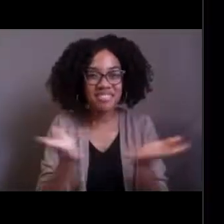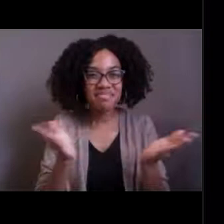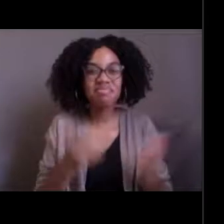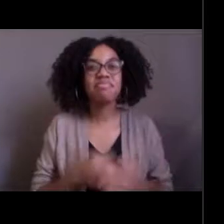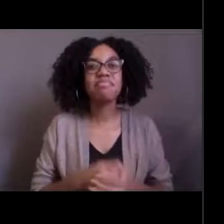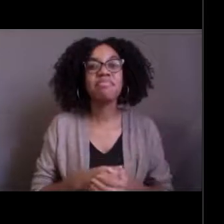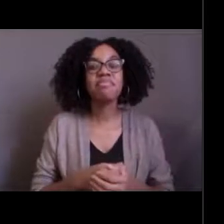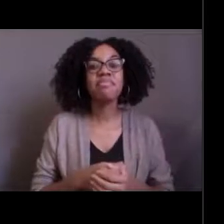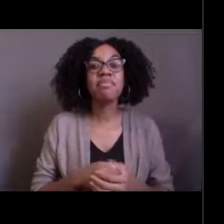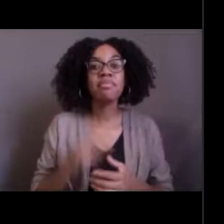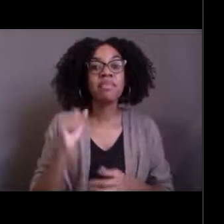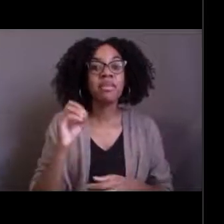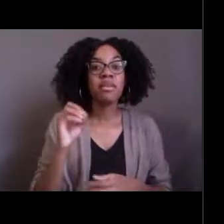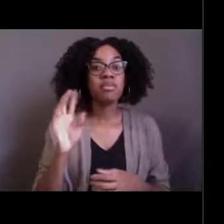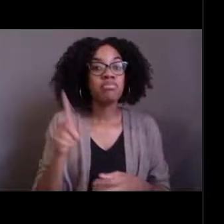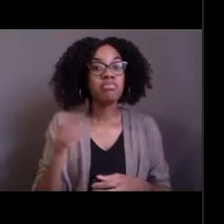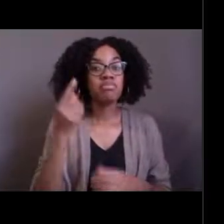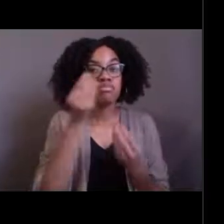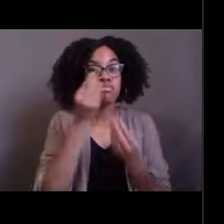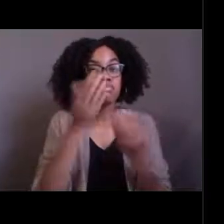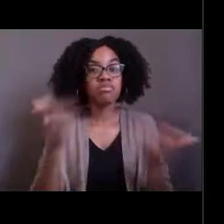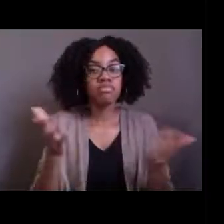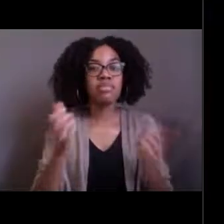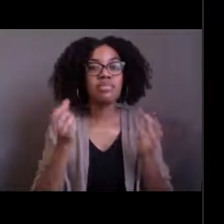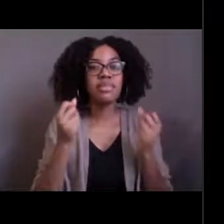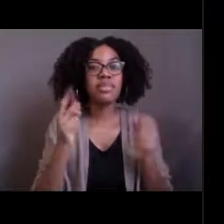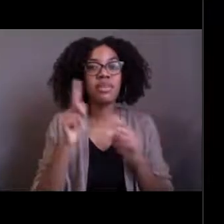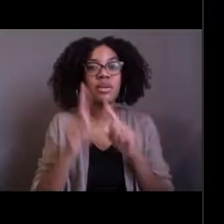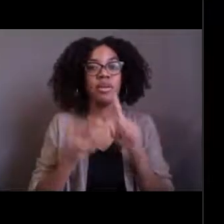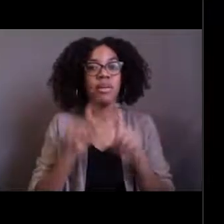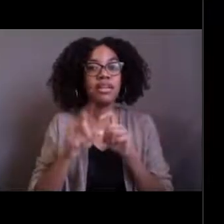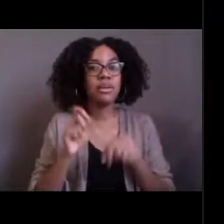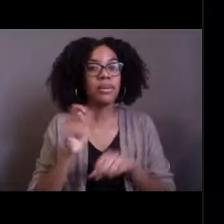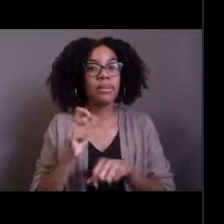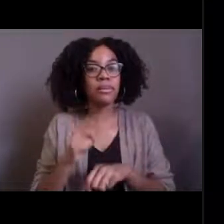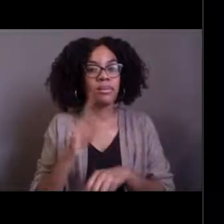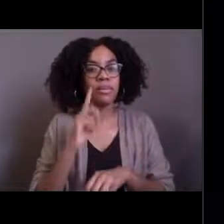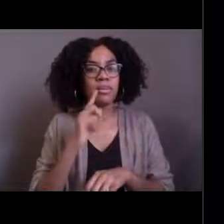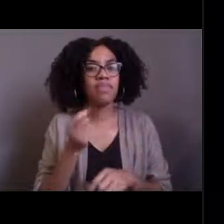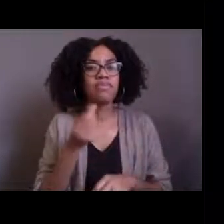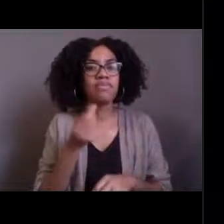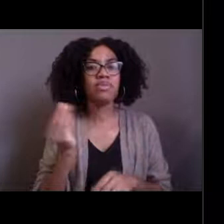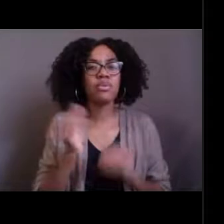So I just want to tell you, a lot of questions did come in. I'm going to share a few more but we're not going to be able to get to all of them.